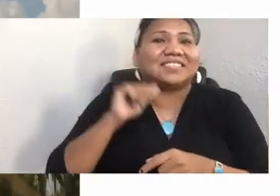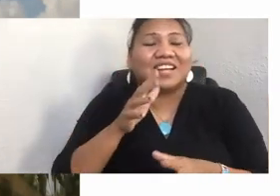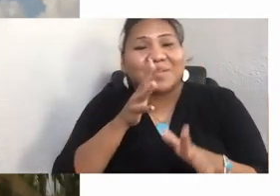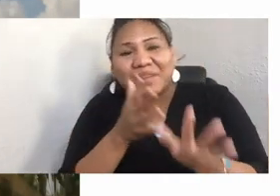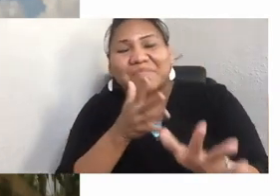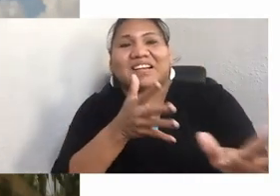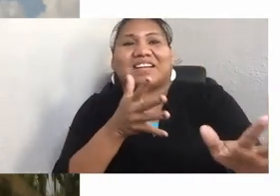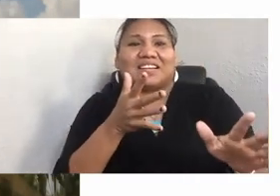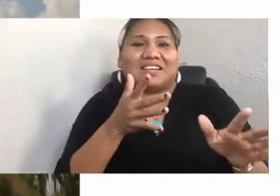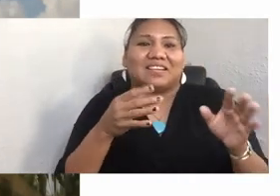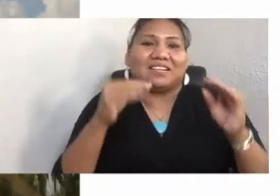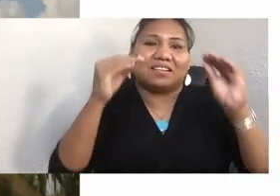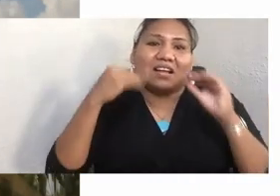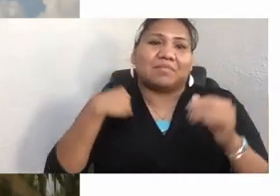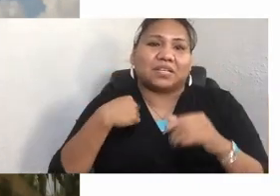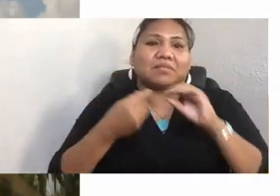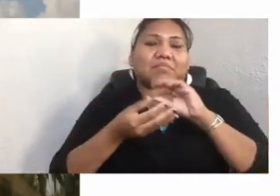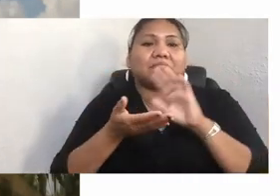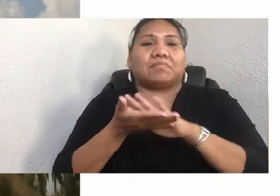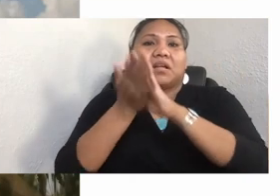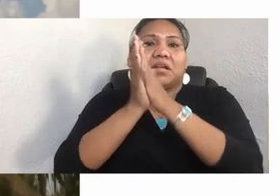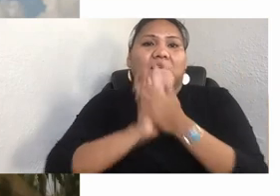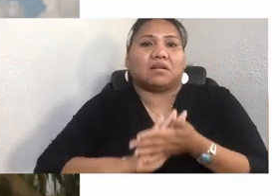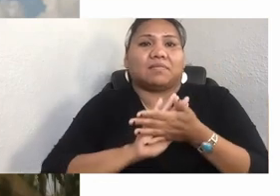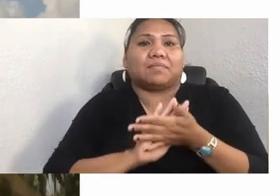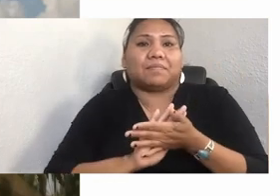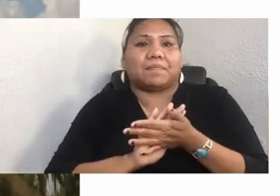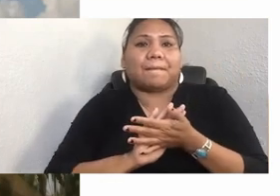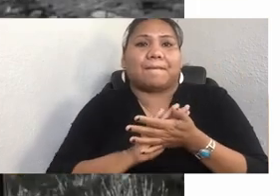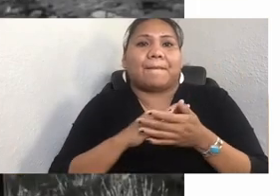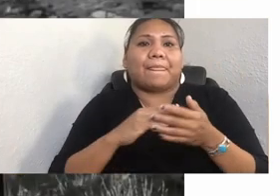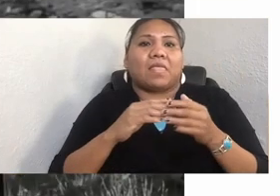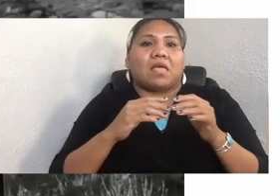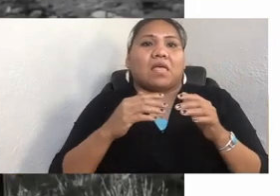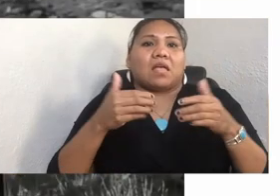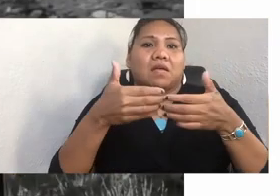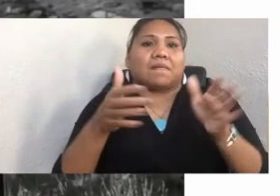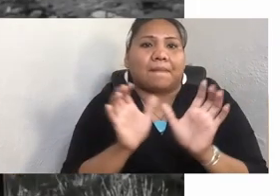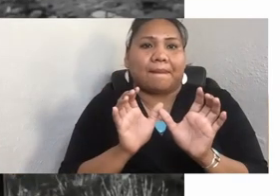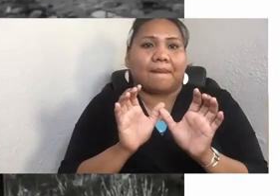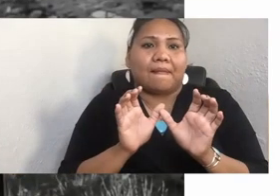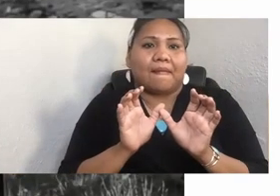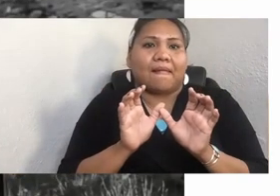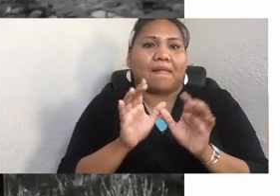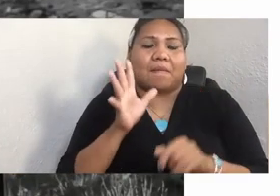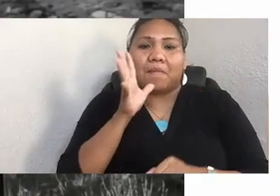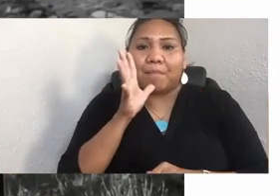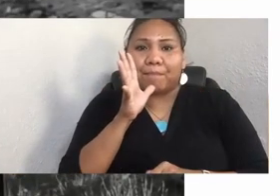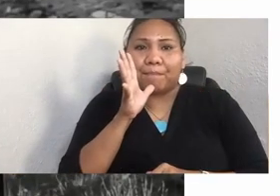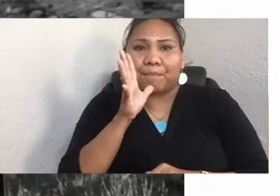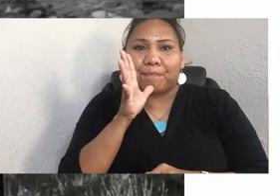Clan mother Louise would teach me that I am not a feminist.